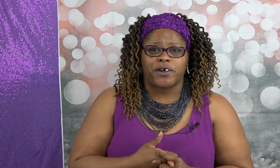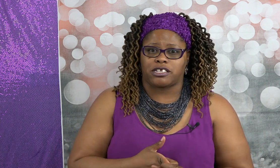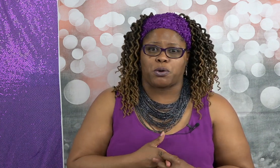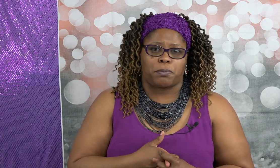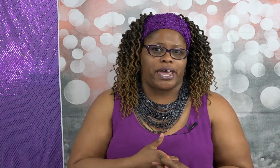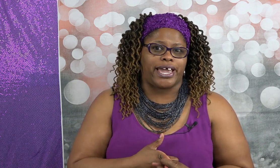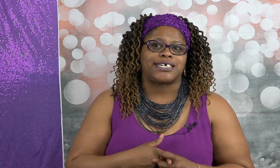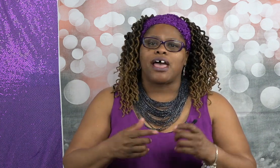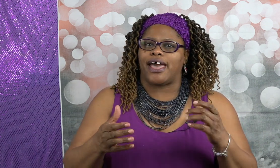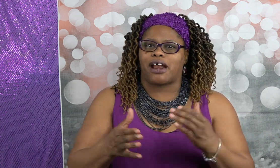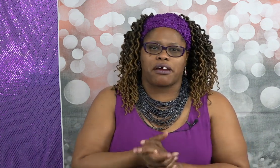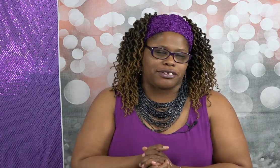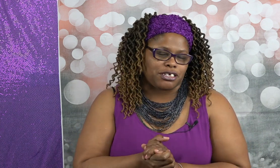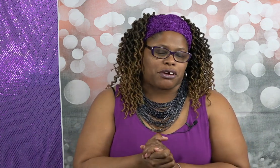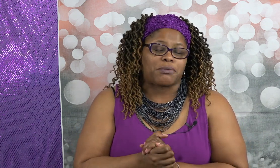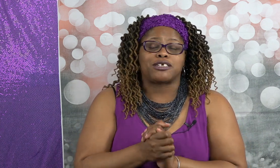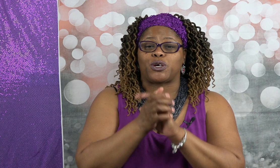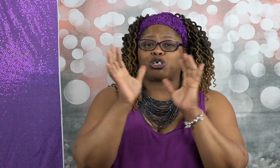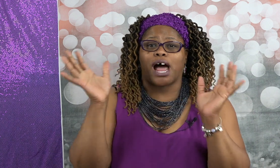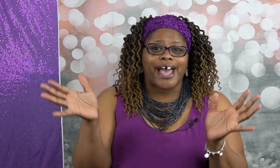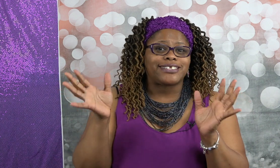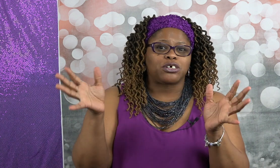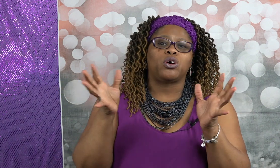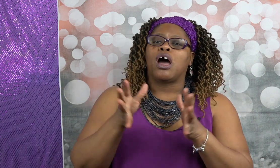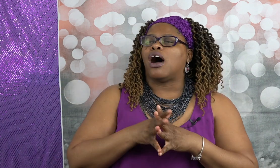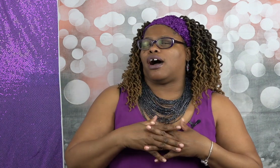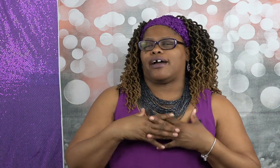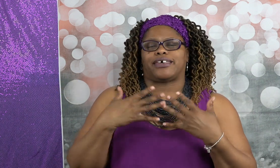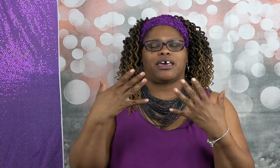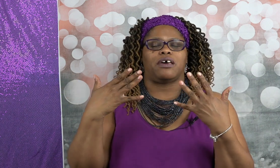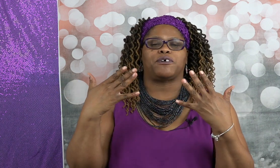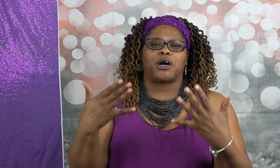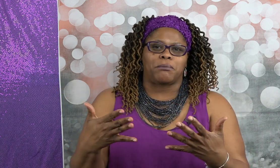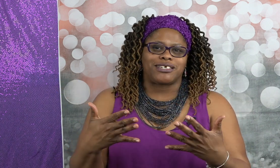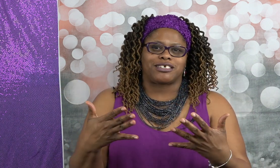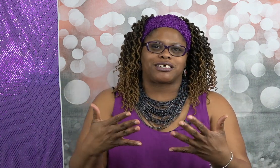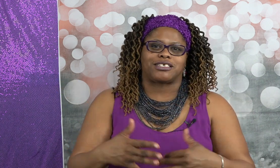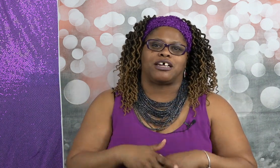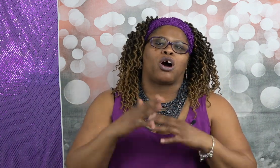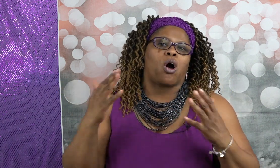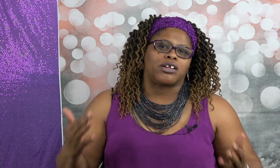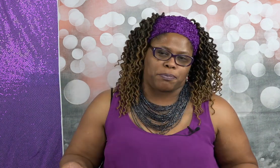Facebook page and our Instagram because we try to give good messages in all the